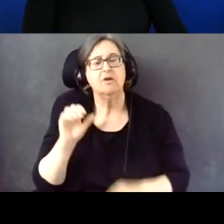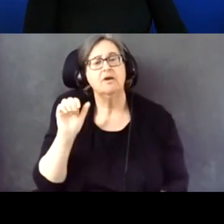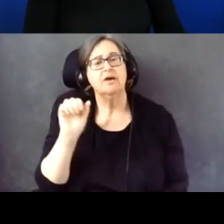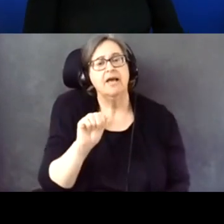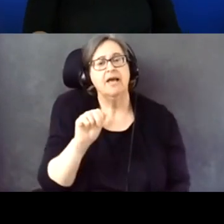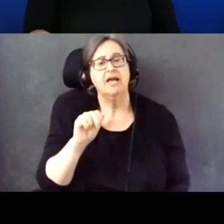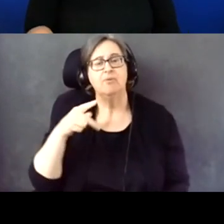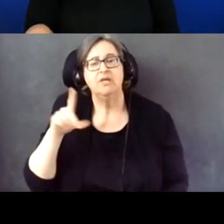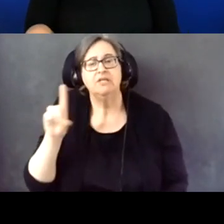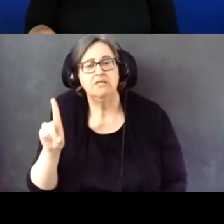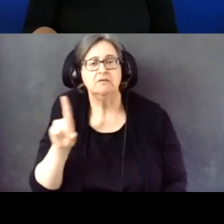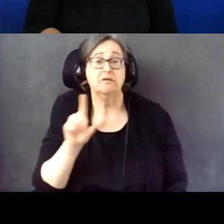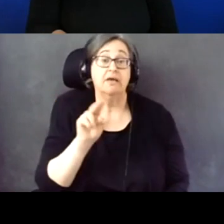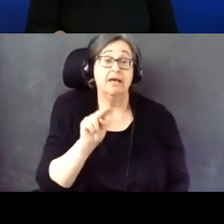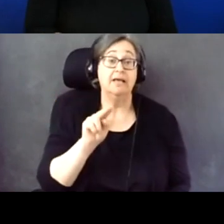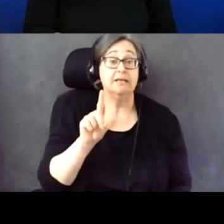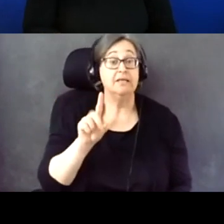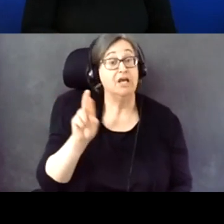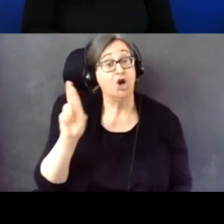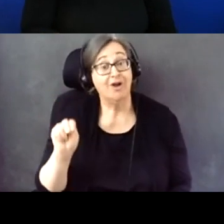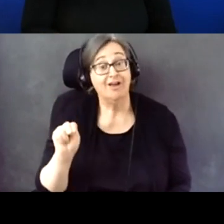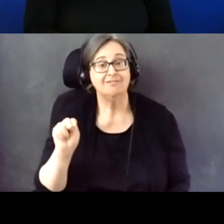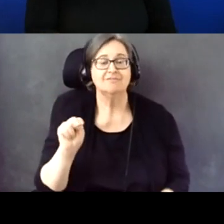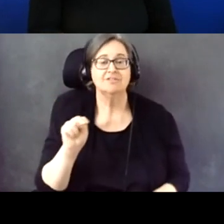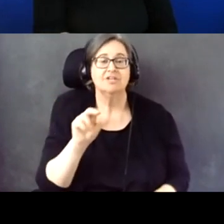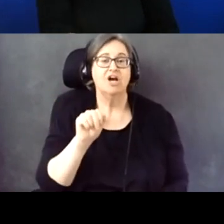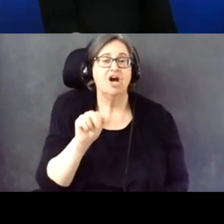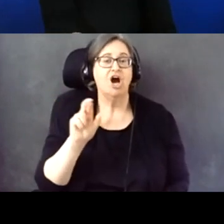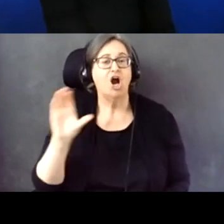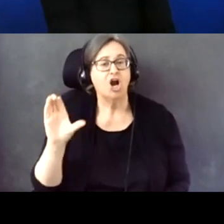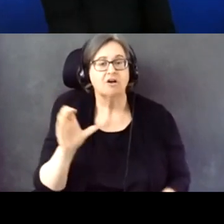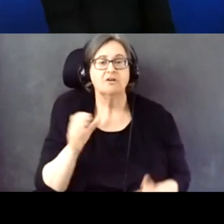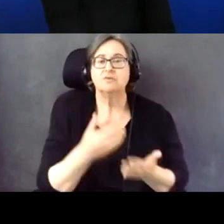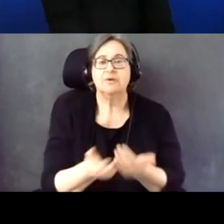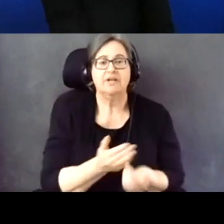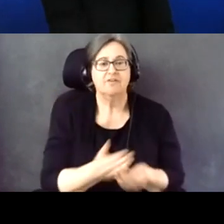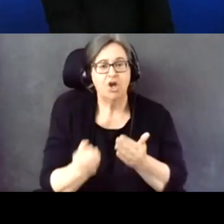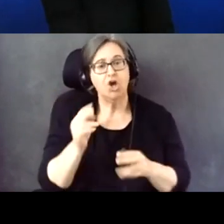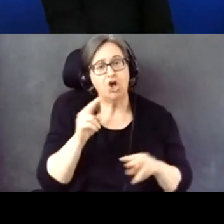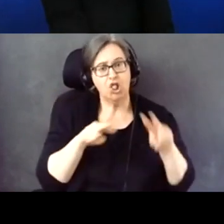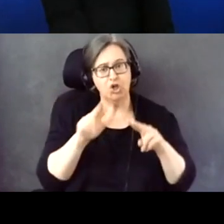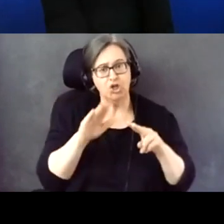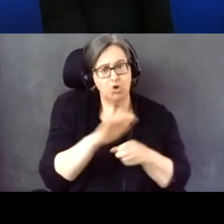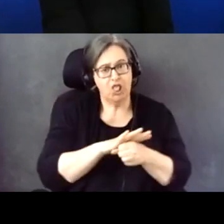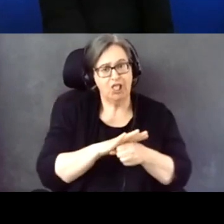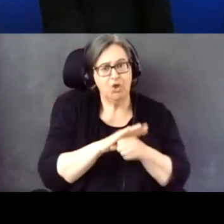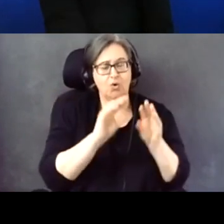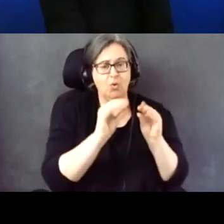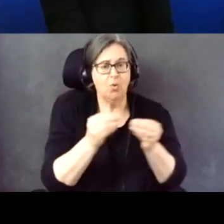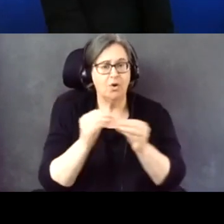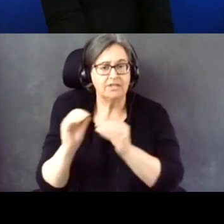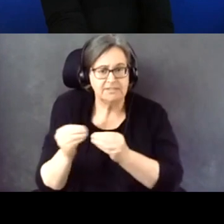AAPD, NDRN, AARP. Looking at your local organizations.